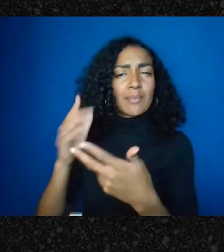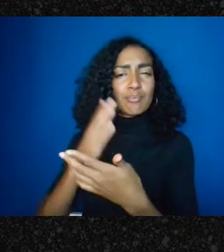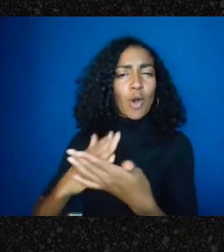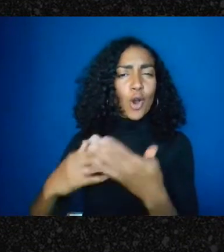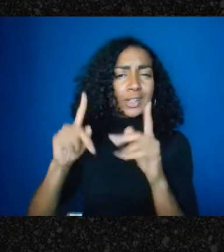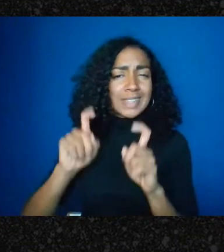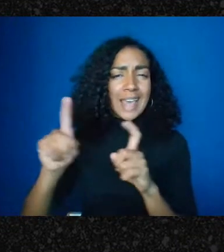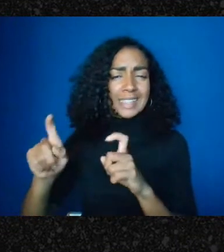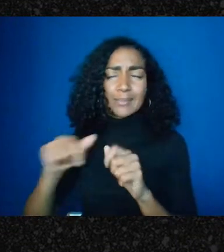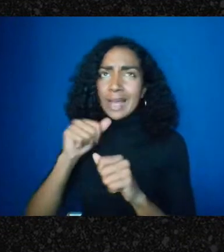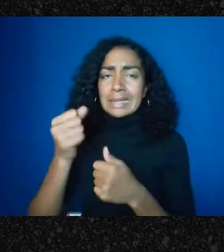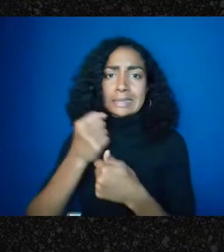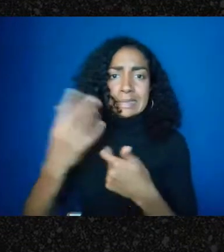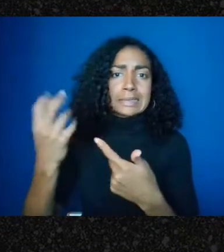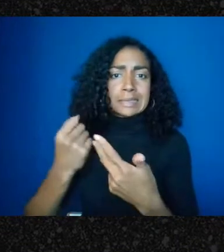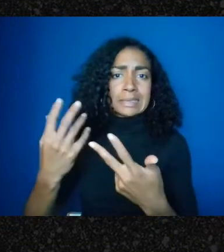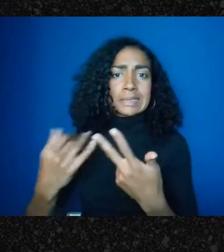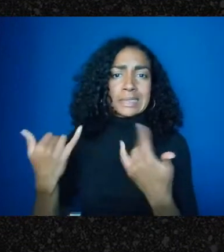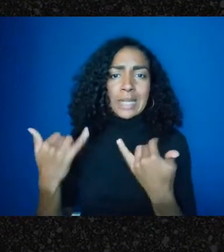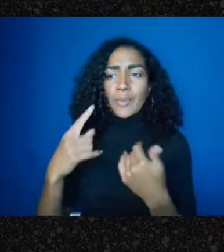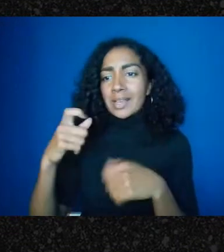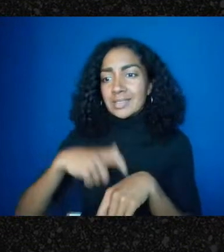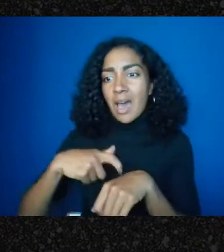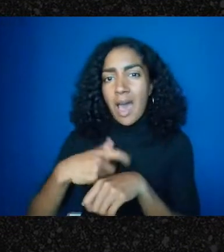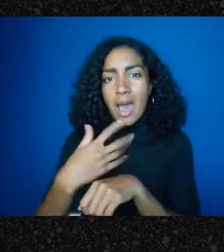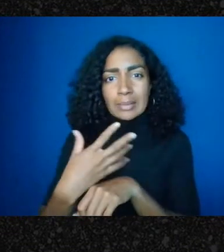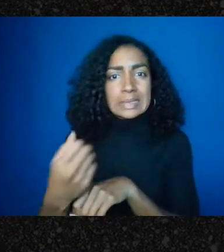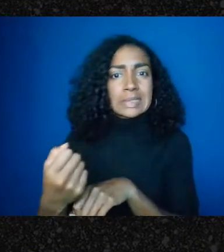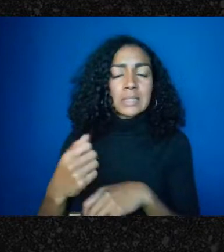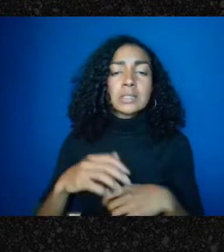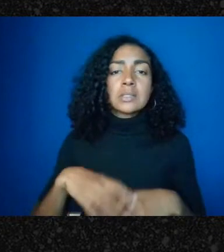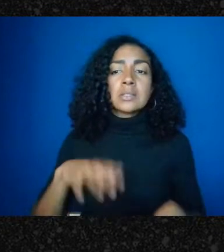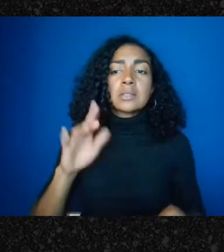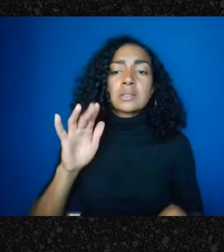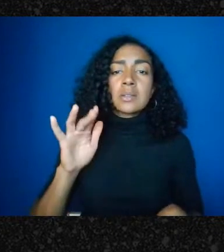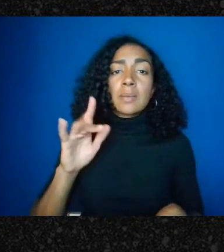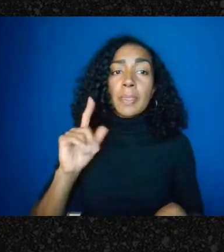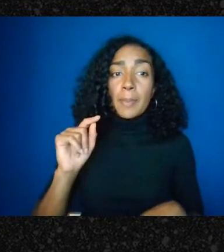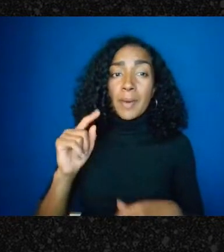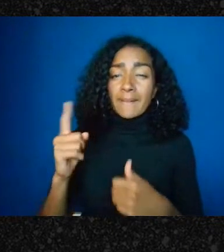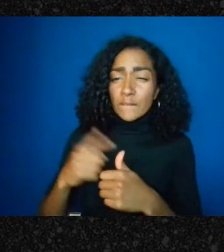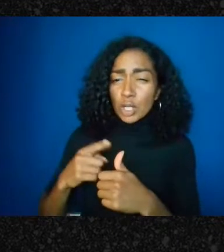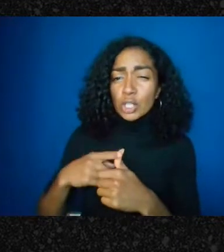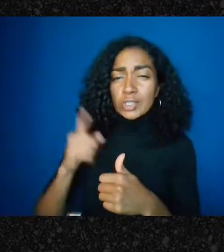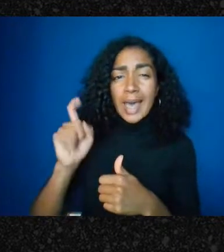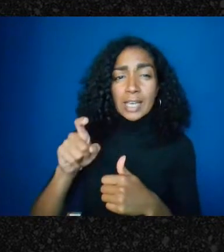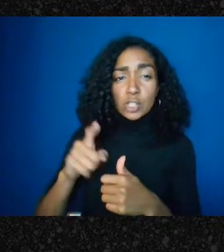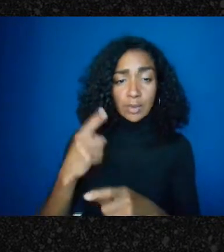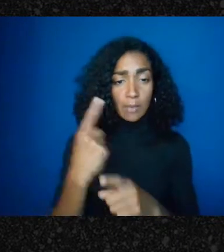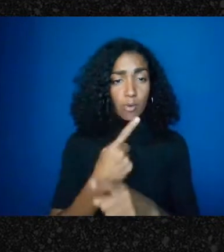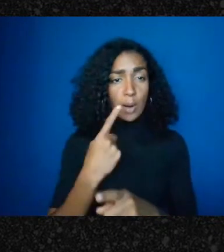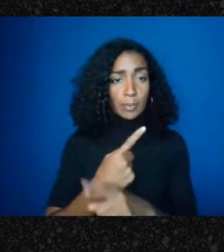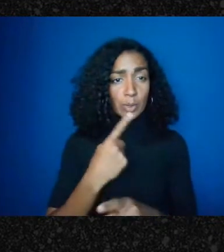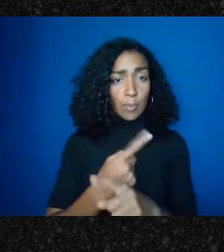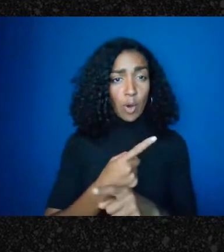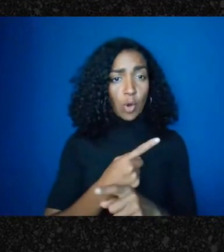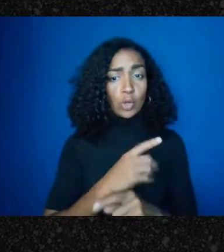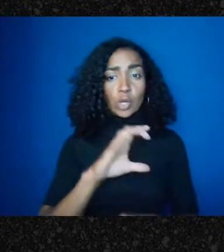get into the details, but on one is it has to be a proper charitable class. Prompt two is,